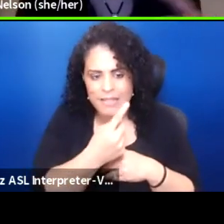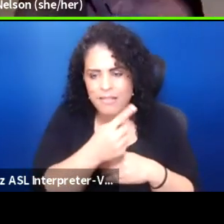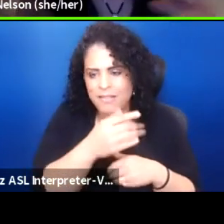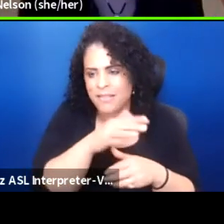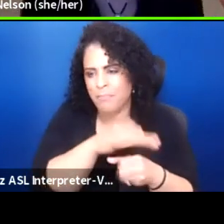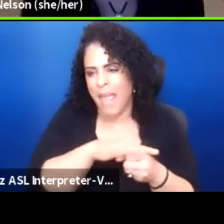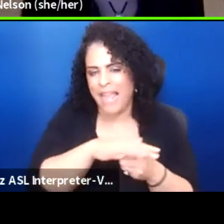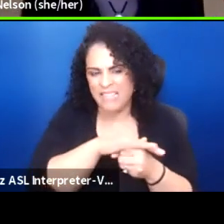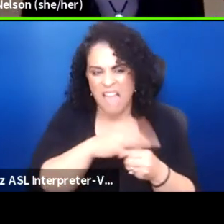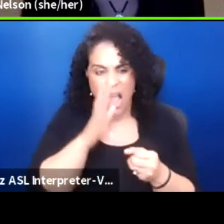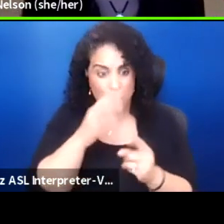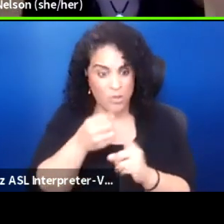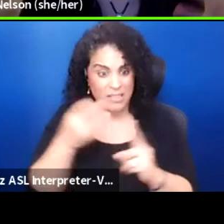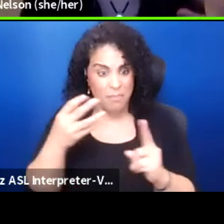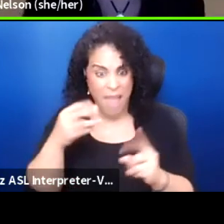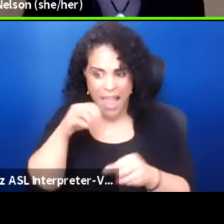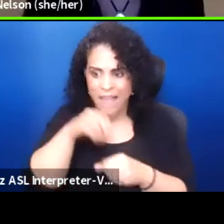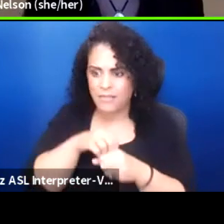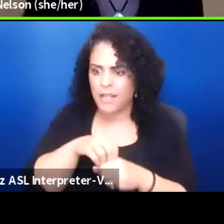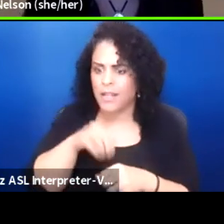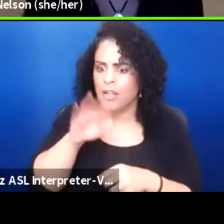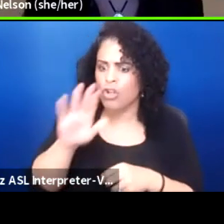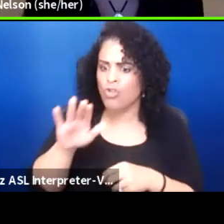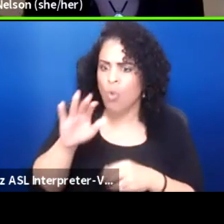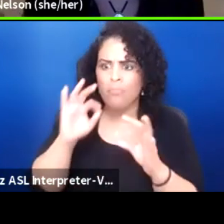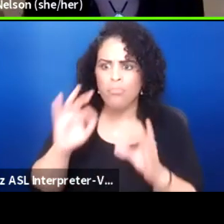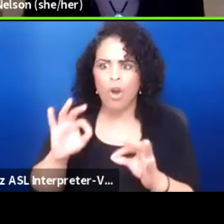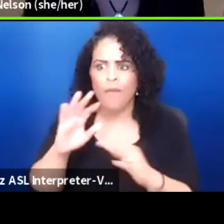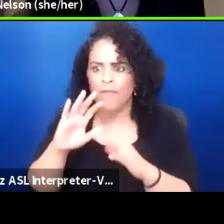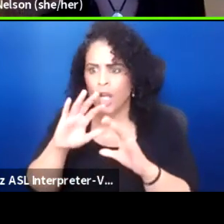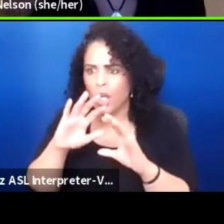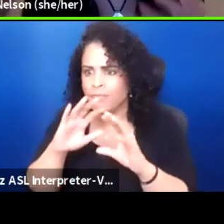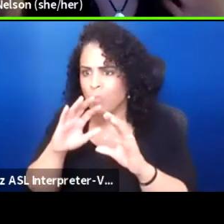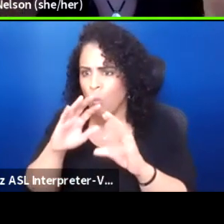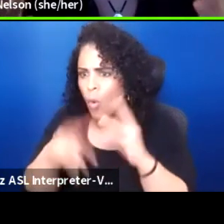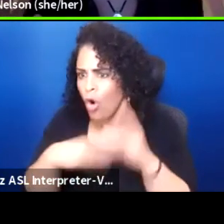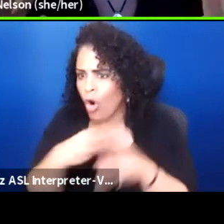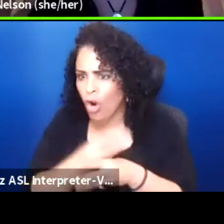of like in your ideal world, how do you walk that line